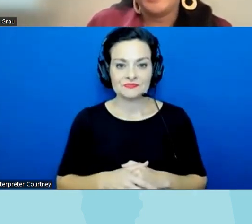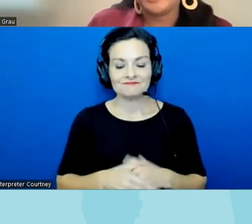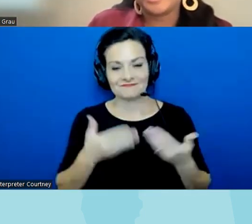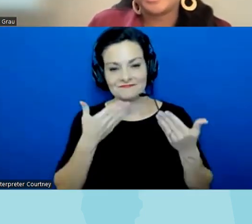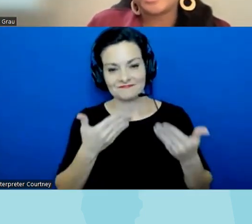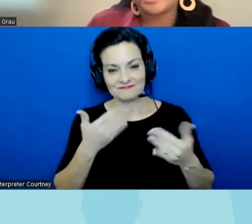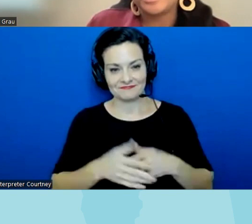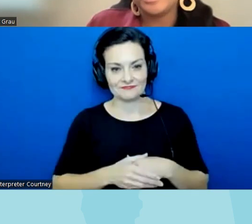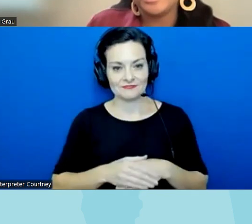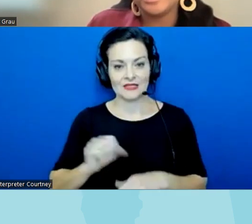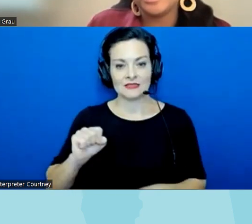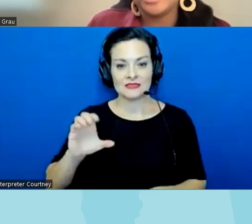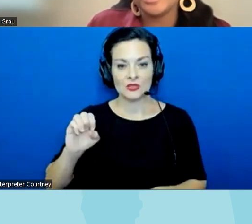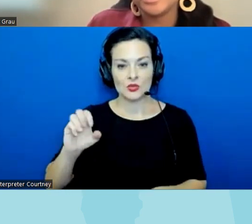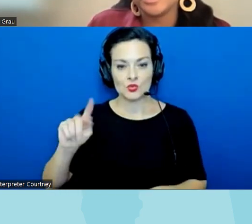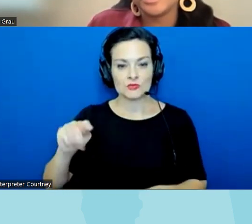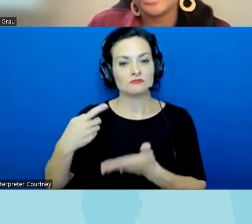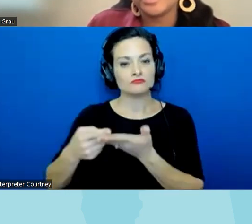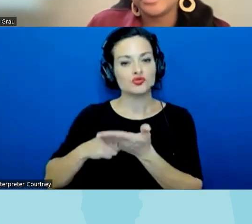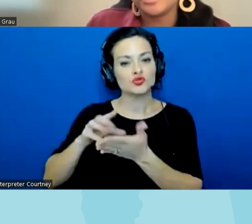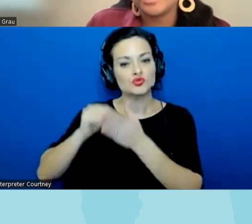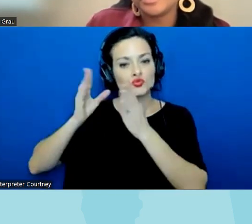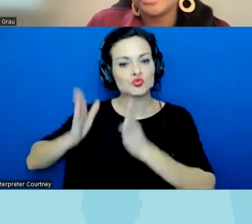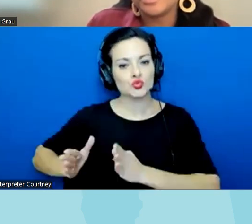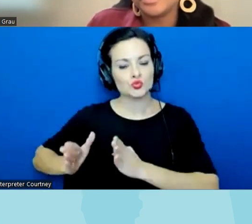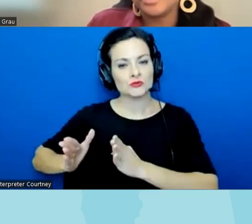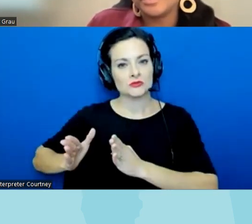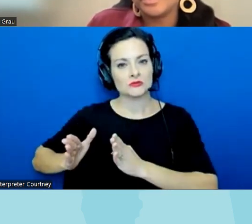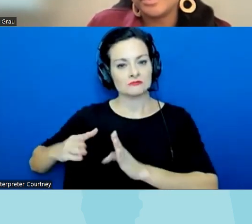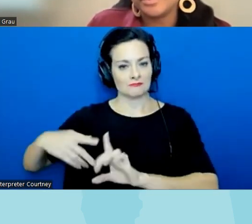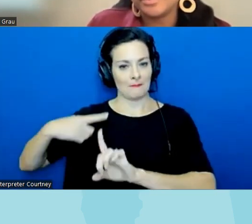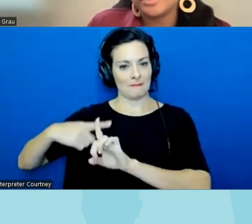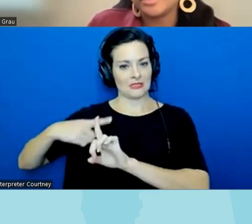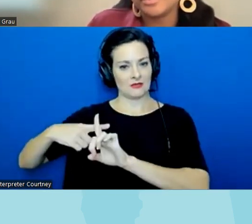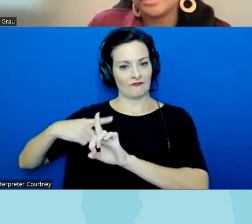and Scout you talked a little bit about students sort of uh the positive effects of these students